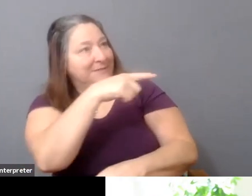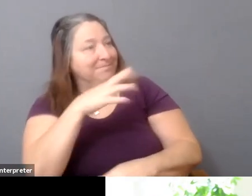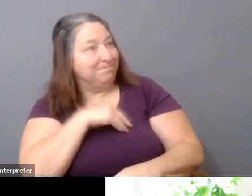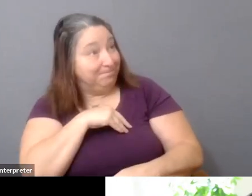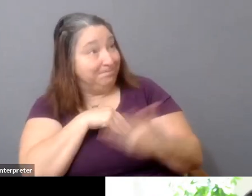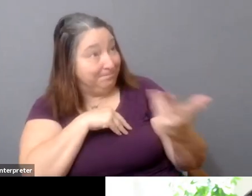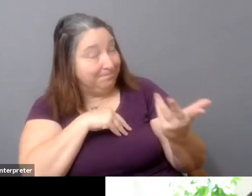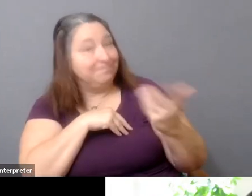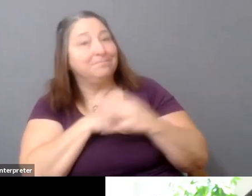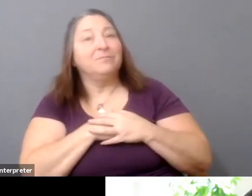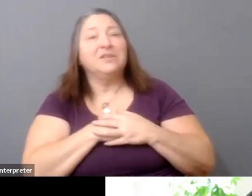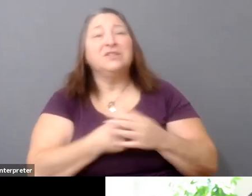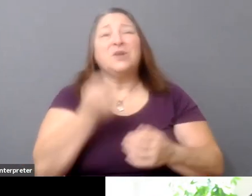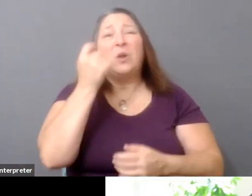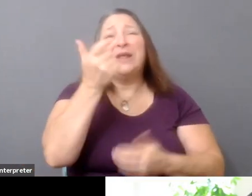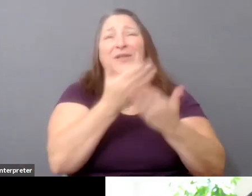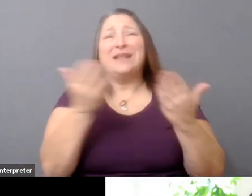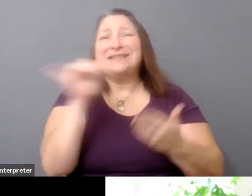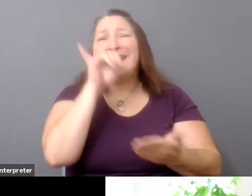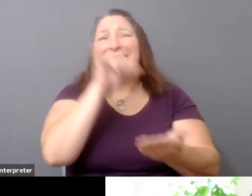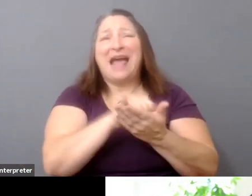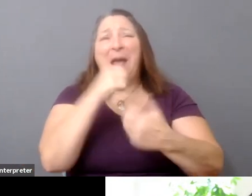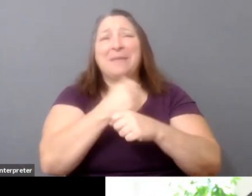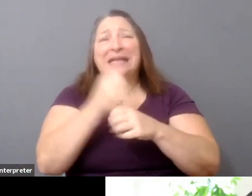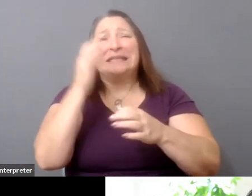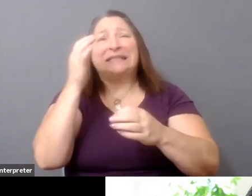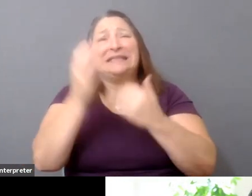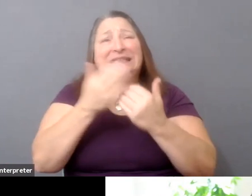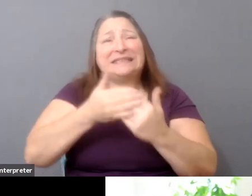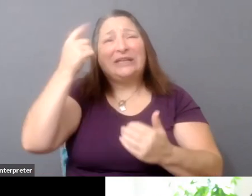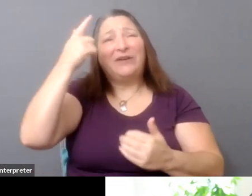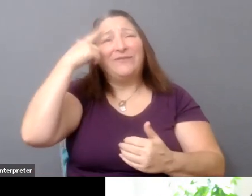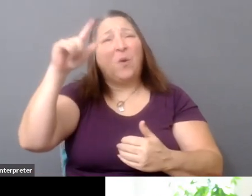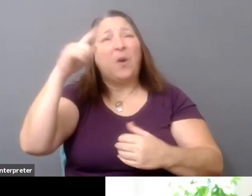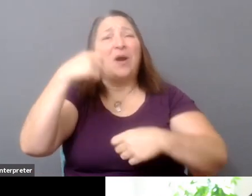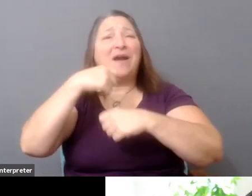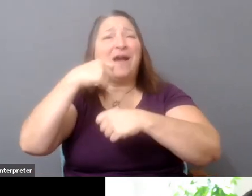dramatically simpler for a filmmaker to just be kind of at the ready of the go,